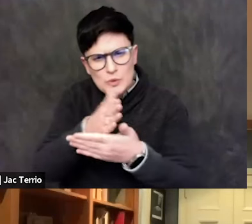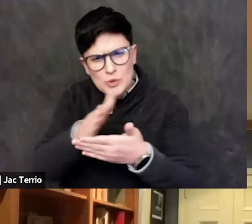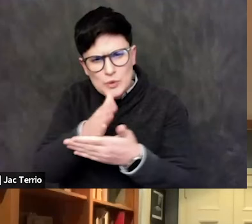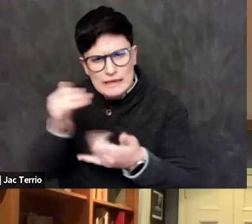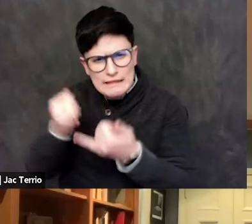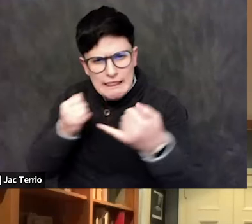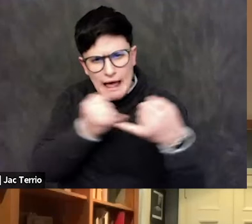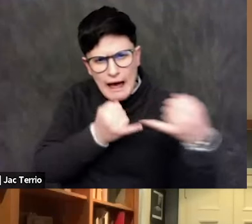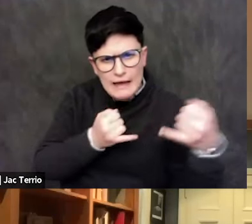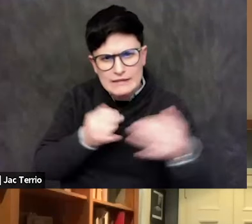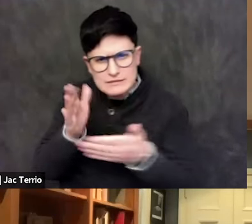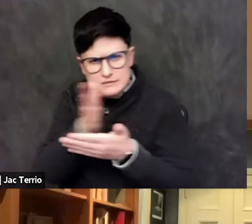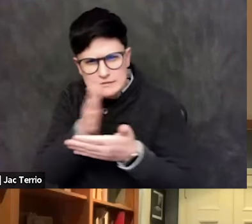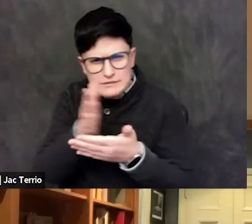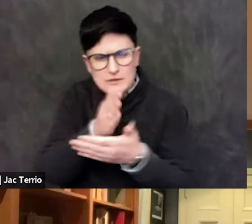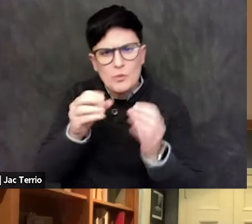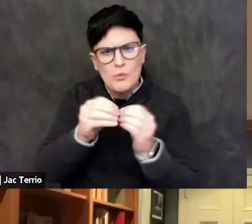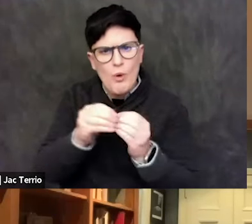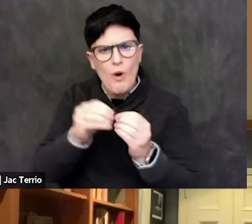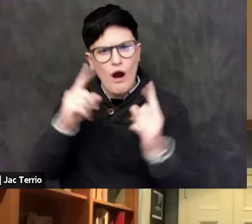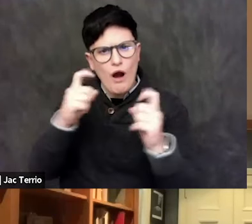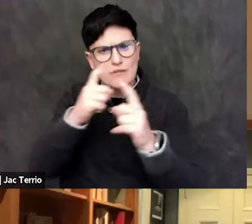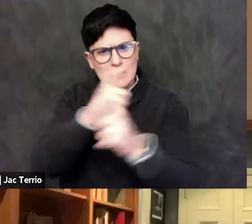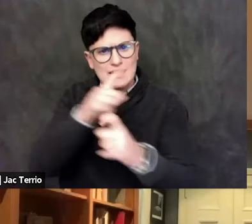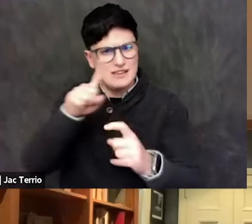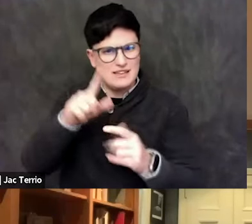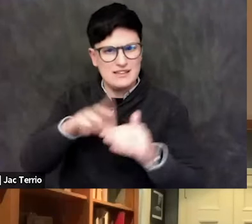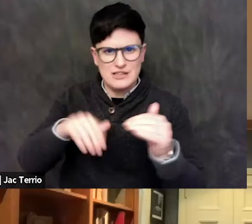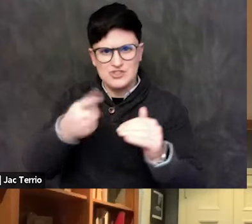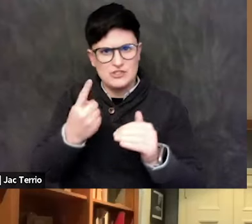So there have been some efforts to do that.